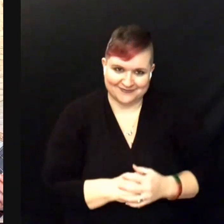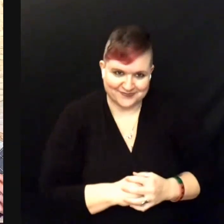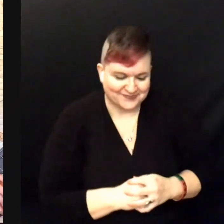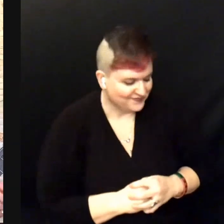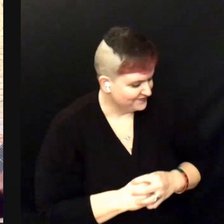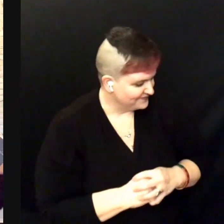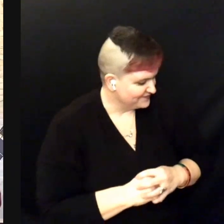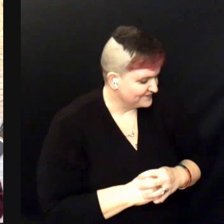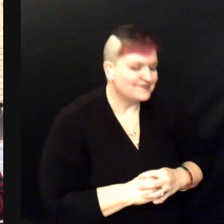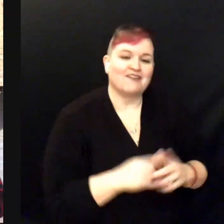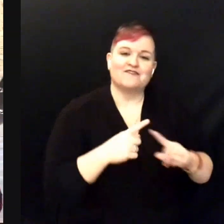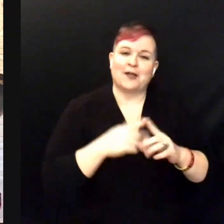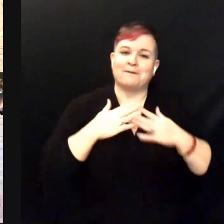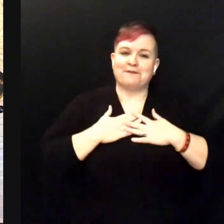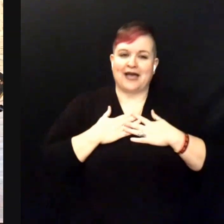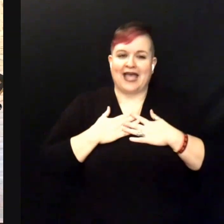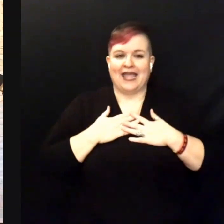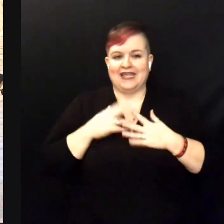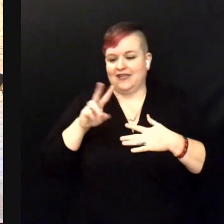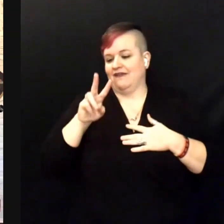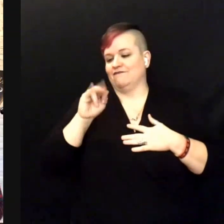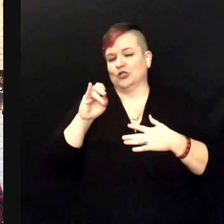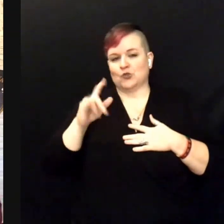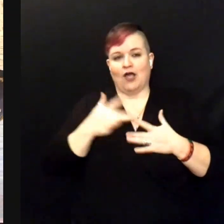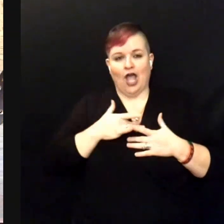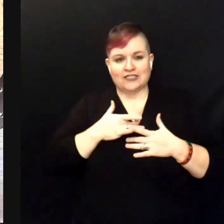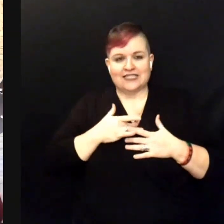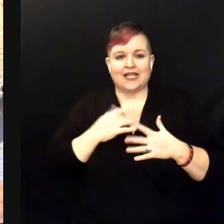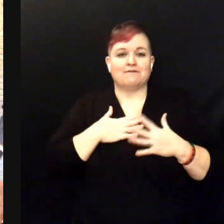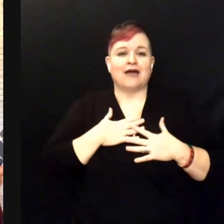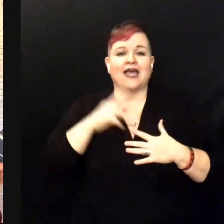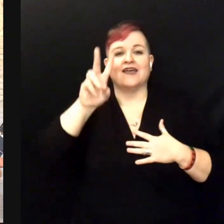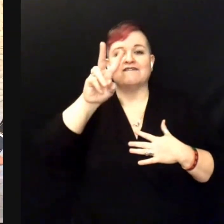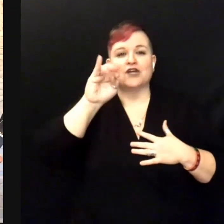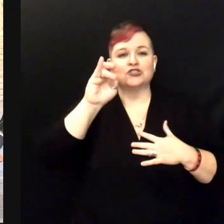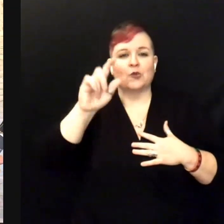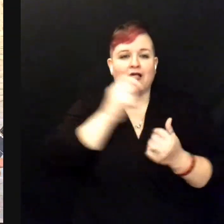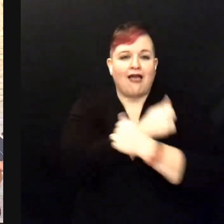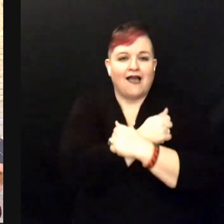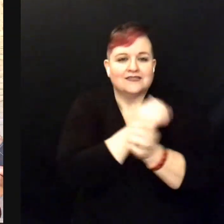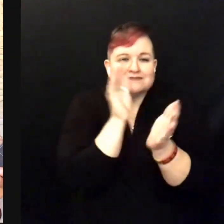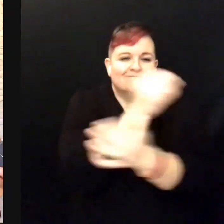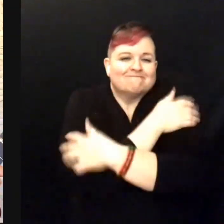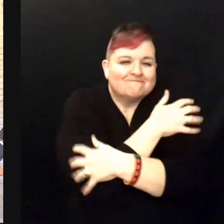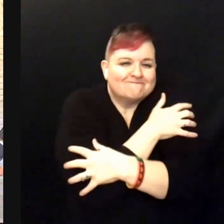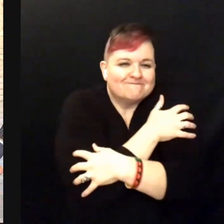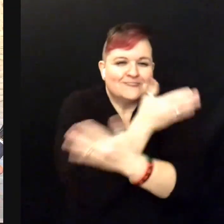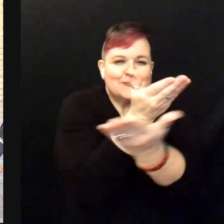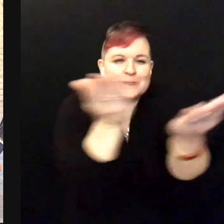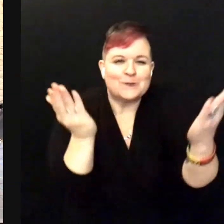from my virtual heart and my virtual hugs to you, thank you for joining me